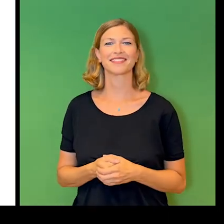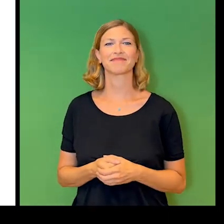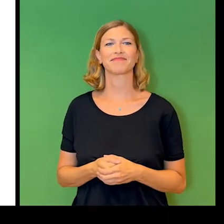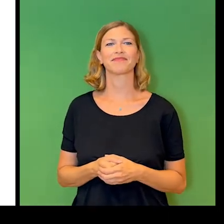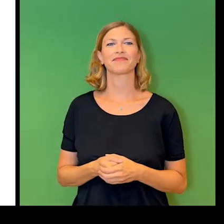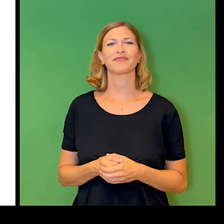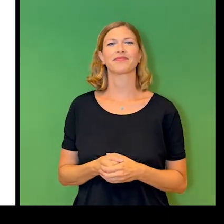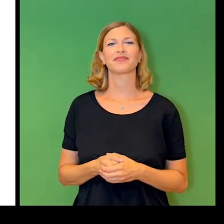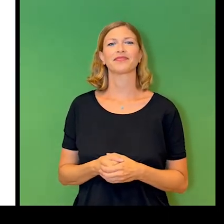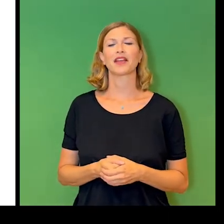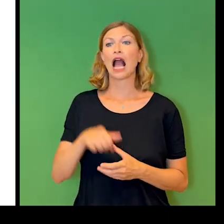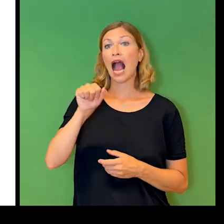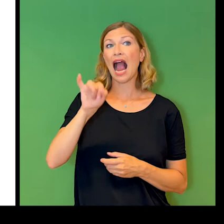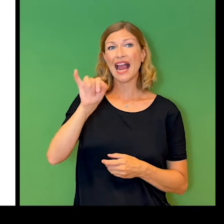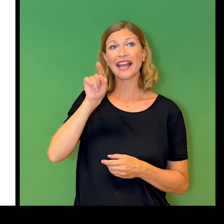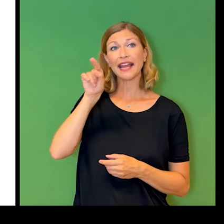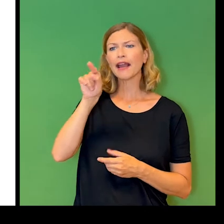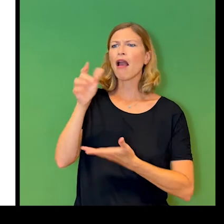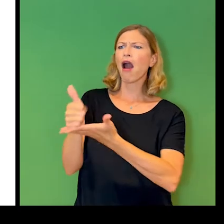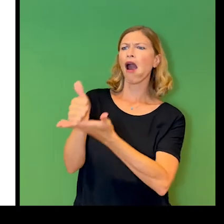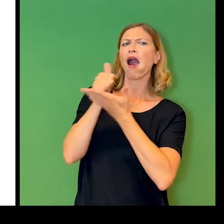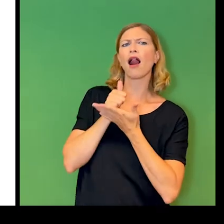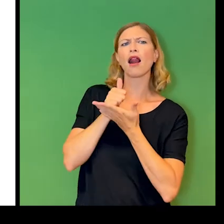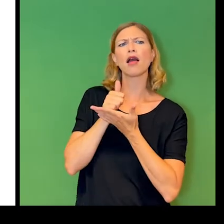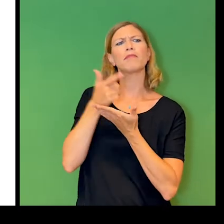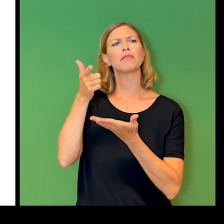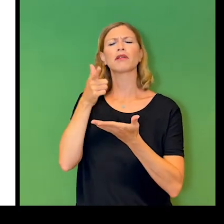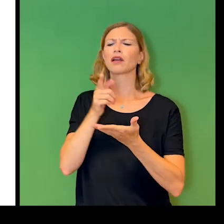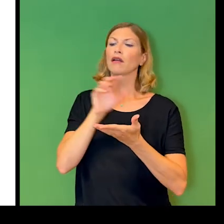How can artificial intelligence help build a zero barrier world?